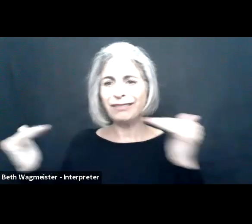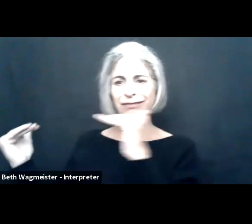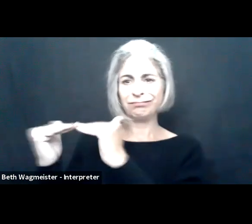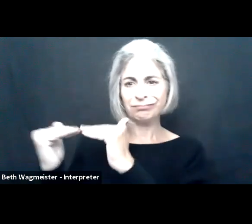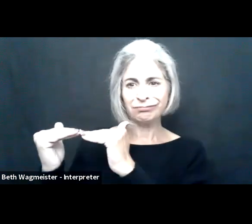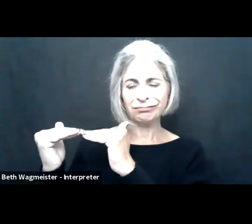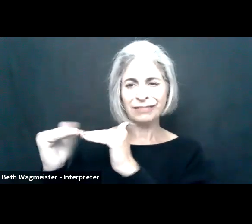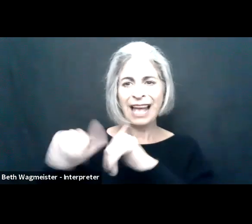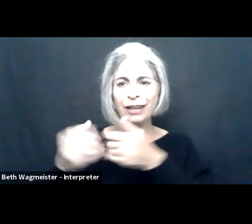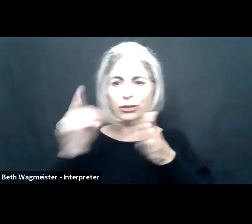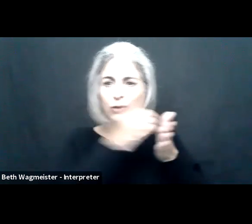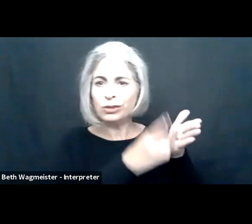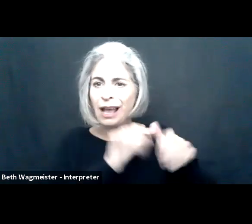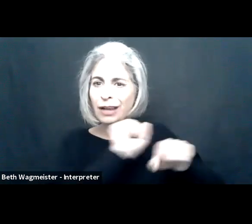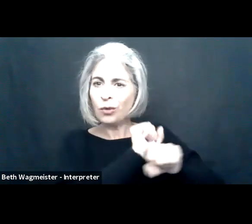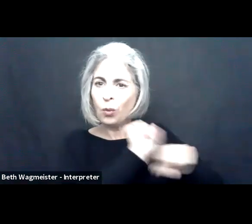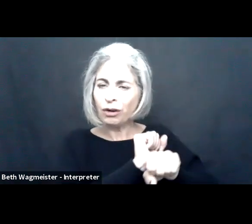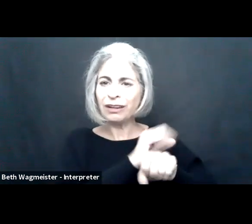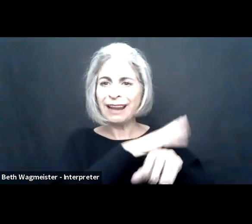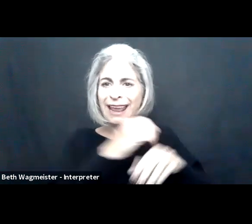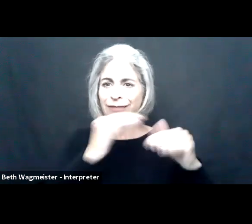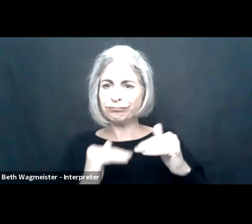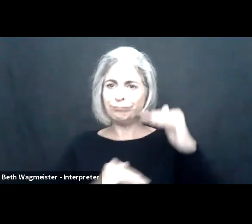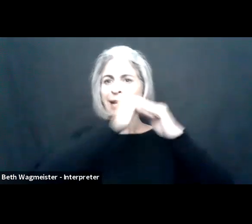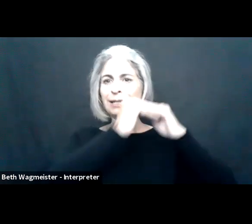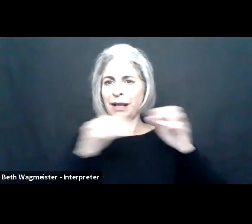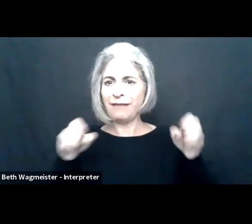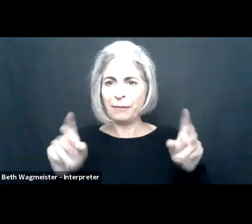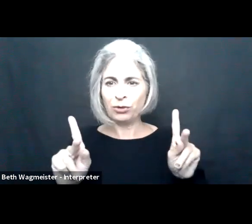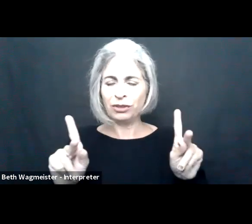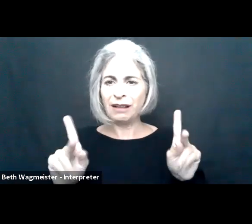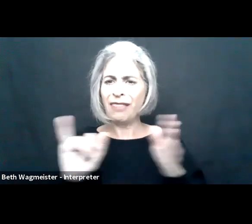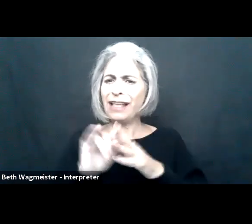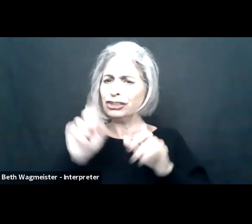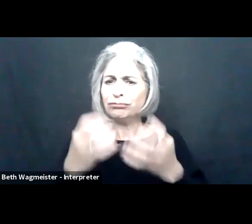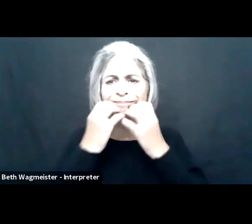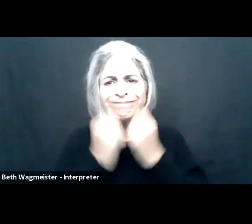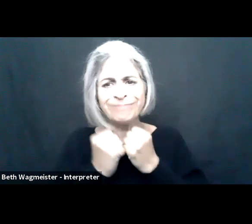Not to mention much needed explosion of discussions around equity, equality, and how we redesign work to maximize